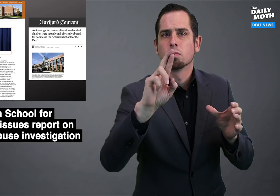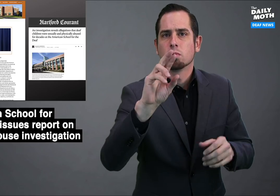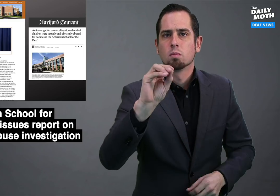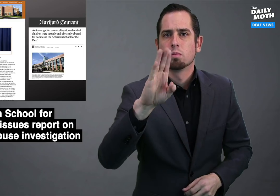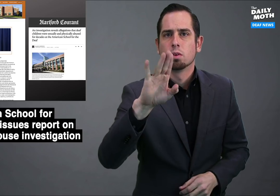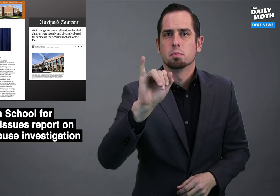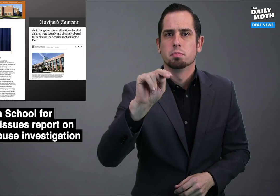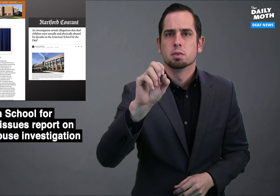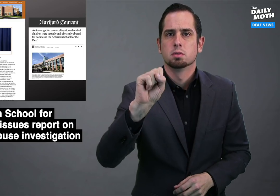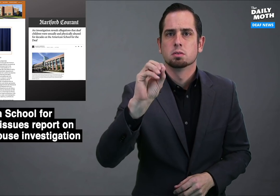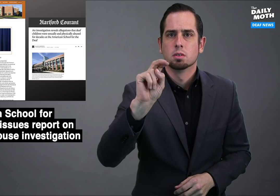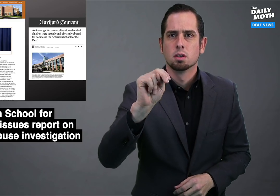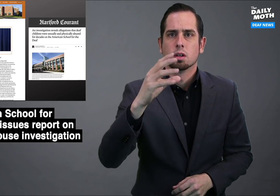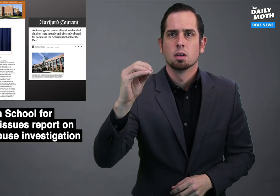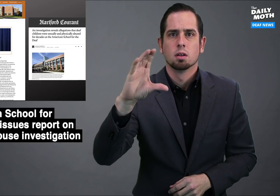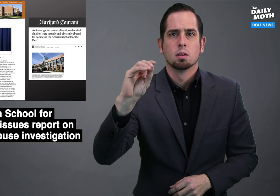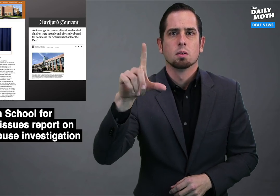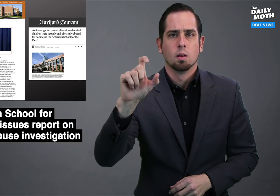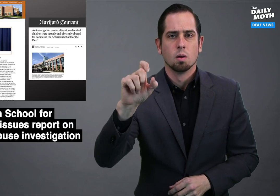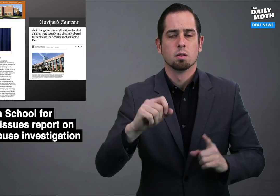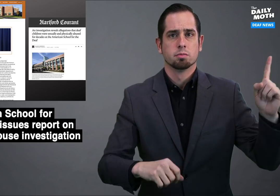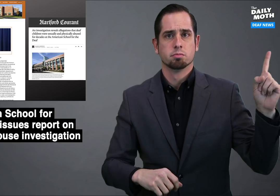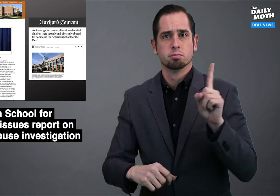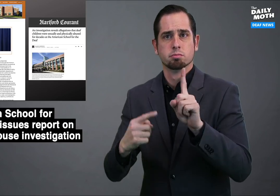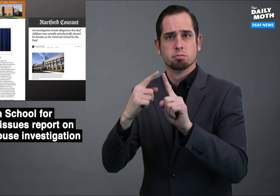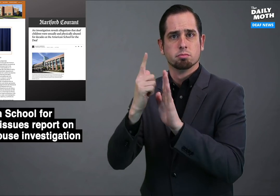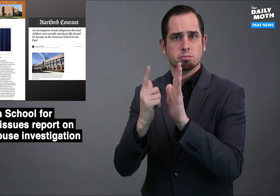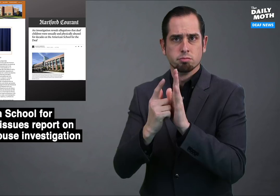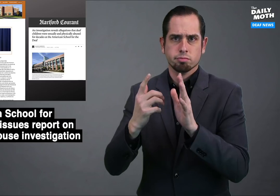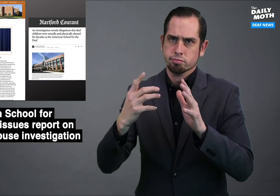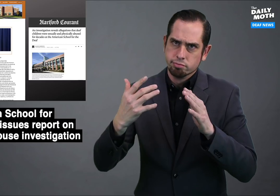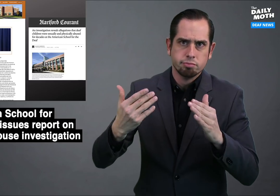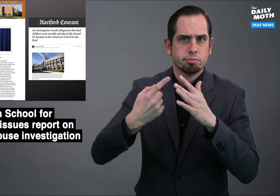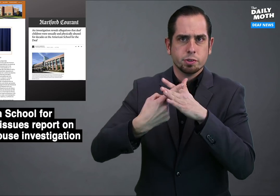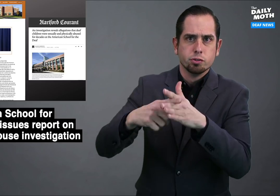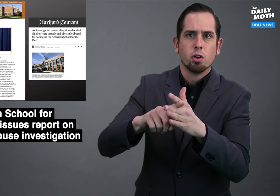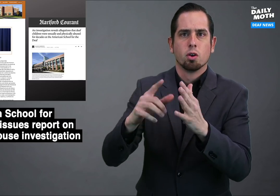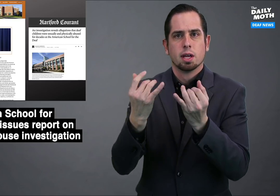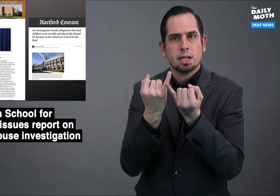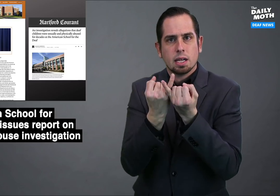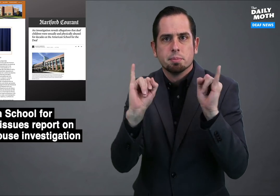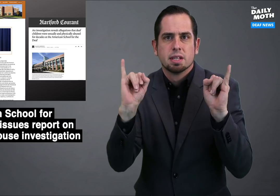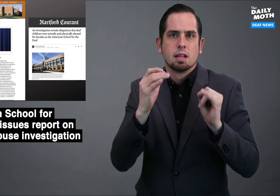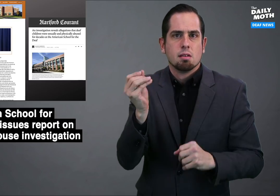Robinson + Cole to start an independent and